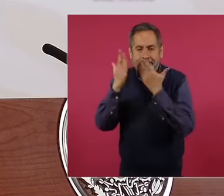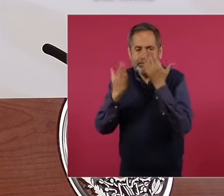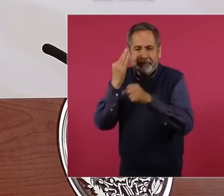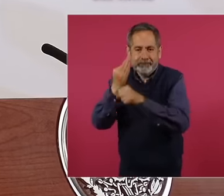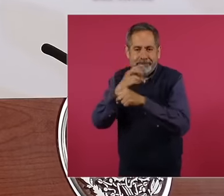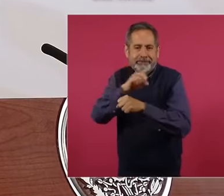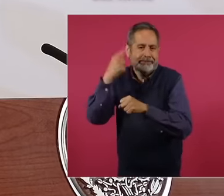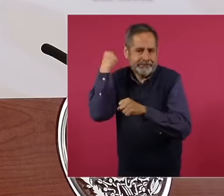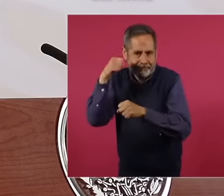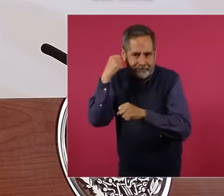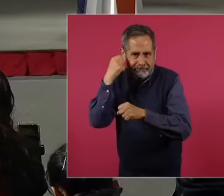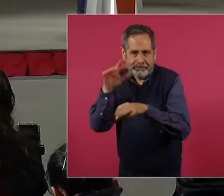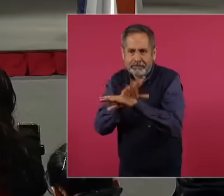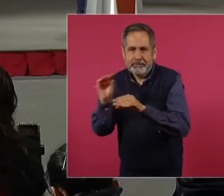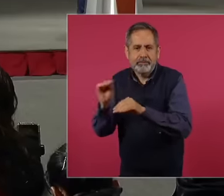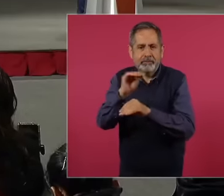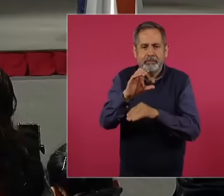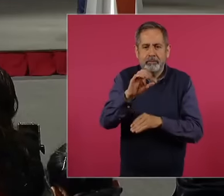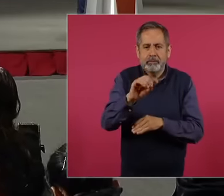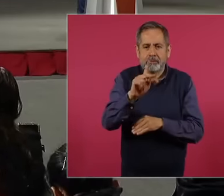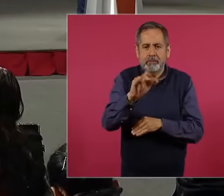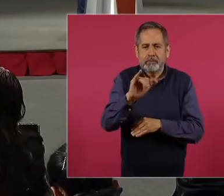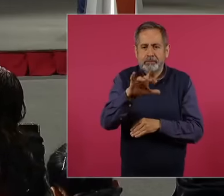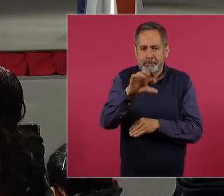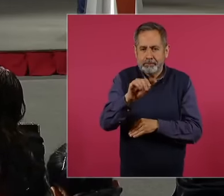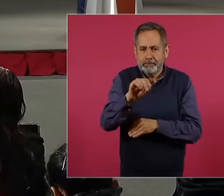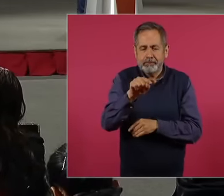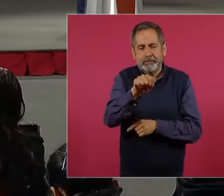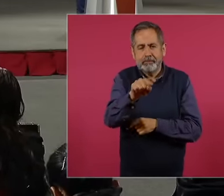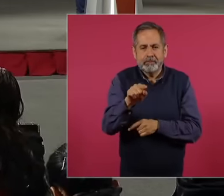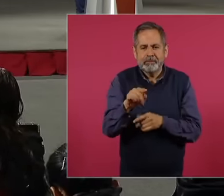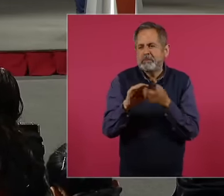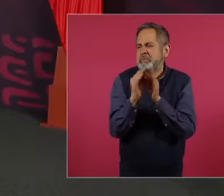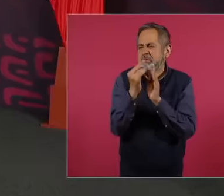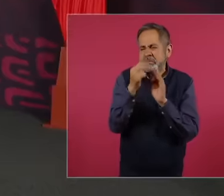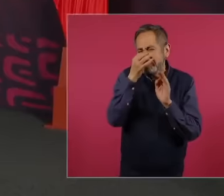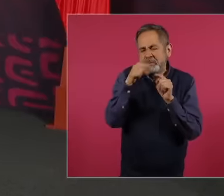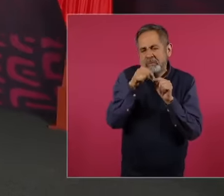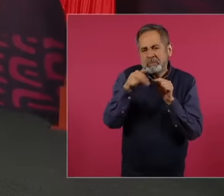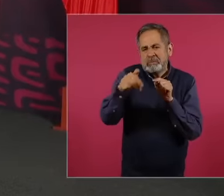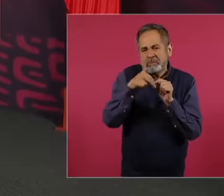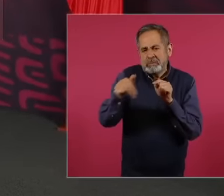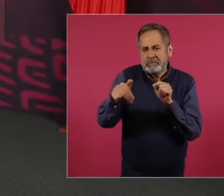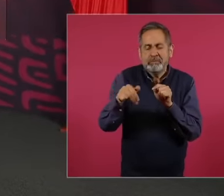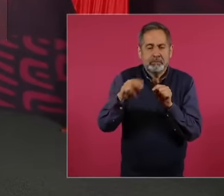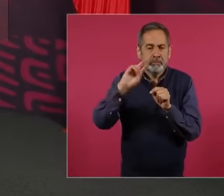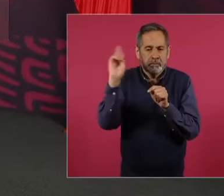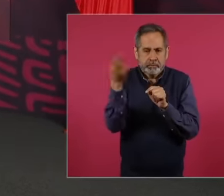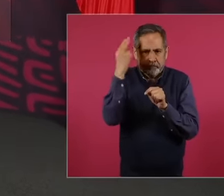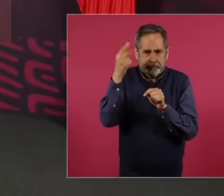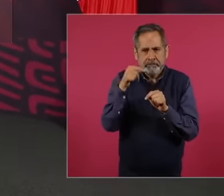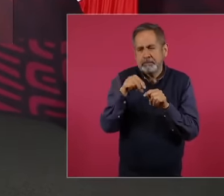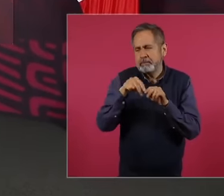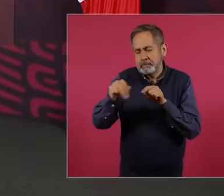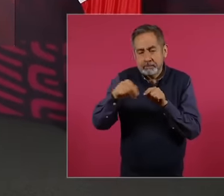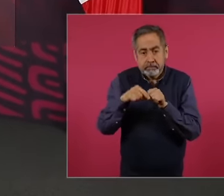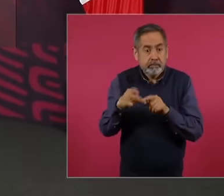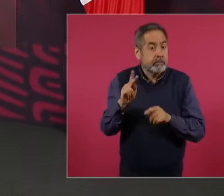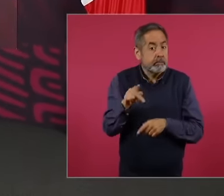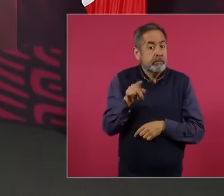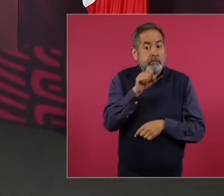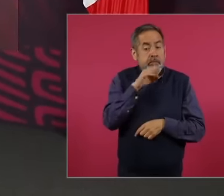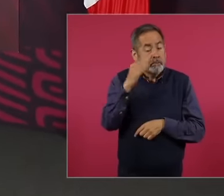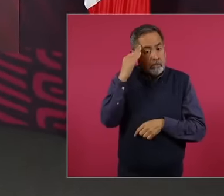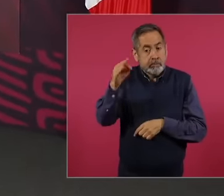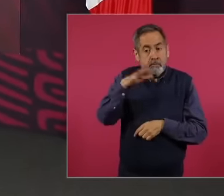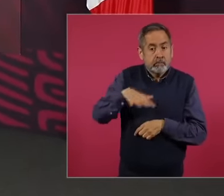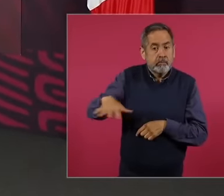in Copilco el Alto and the university was very close to me but at that time we had very good